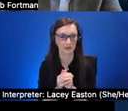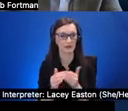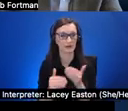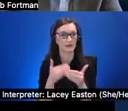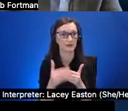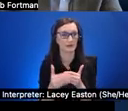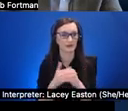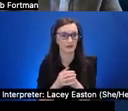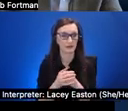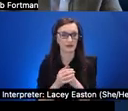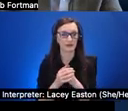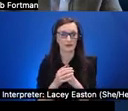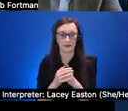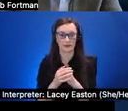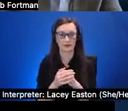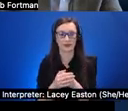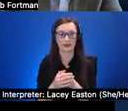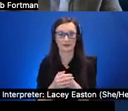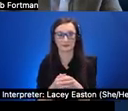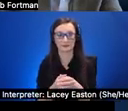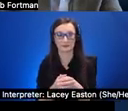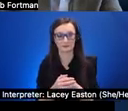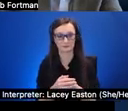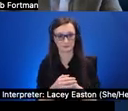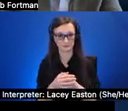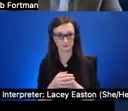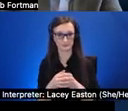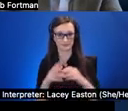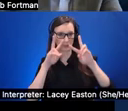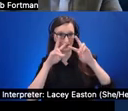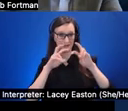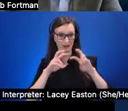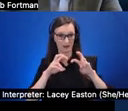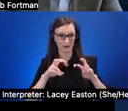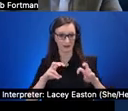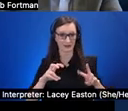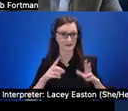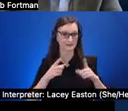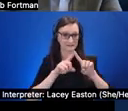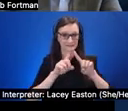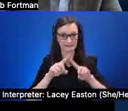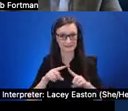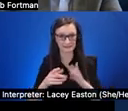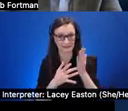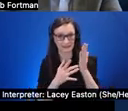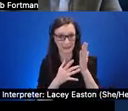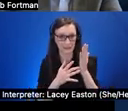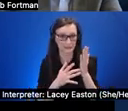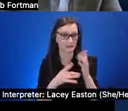after we did analysis on sort of the the broad scope of different different components of these